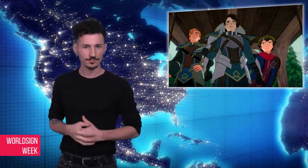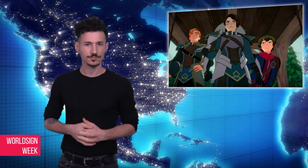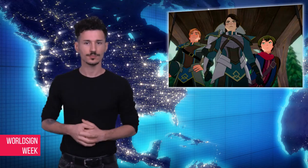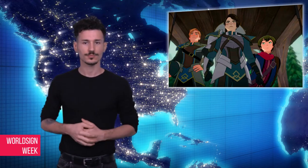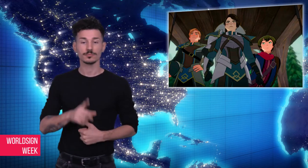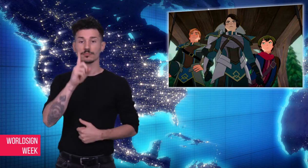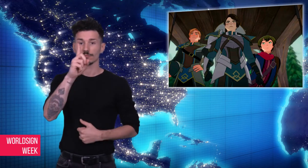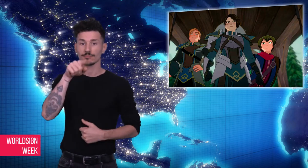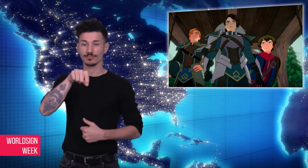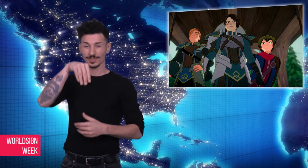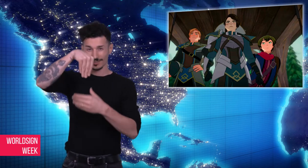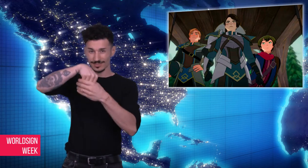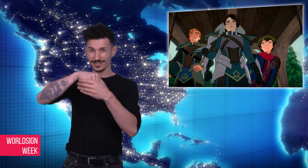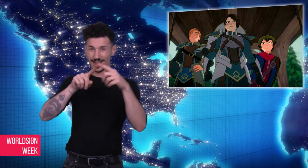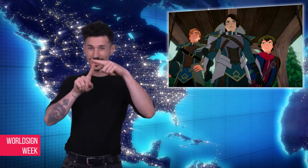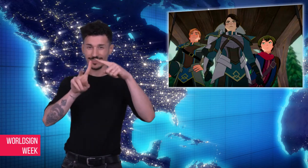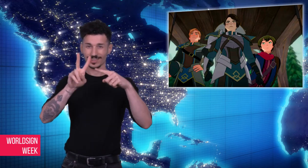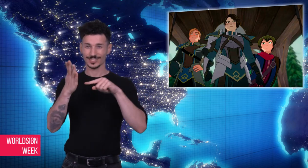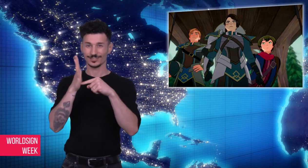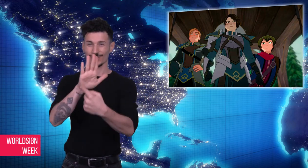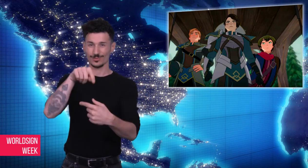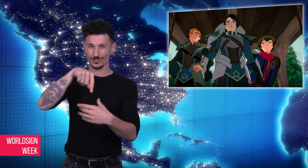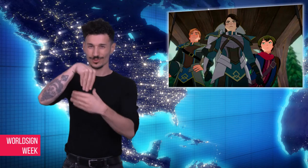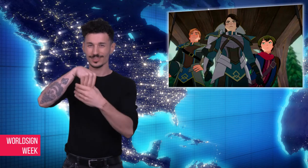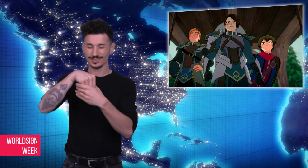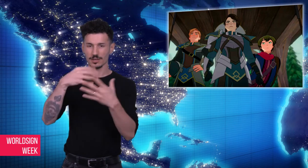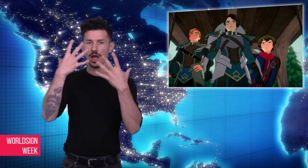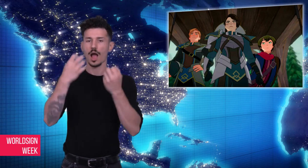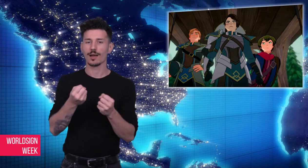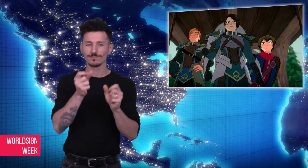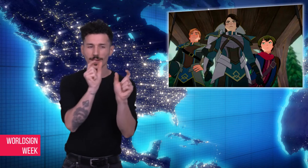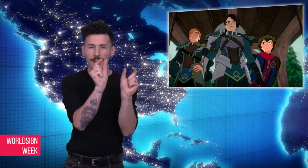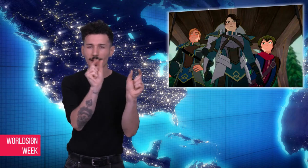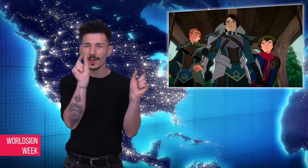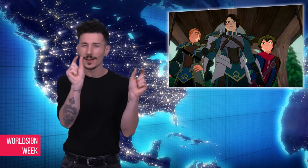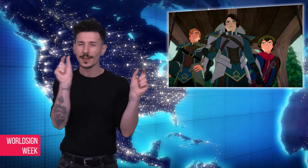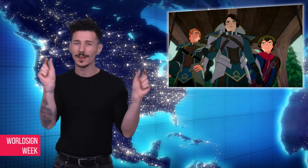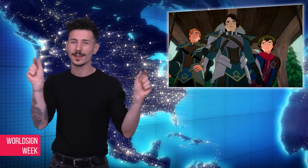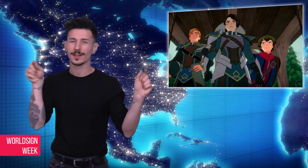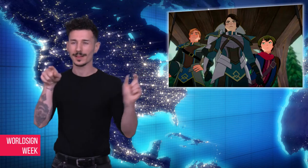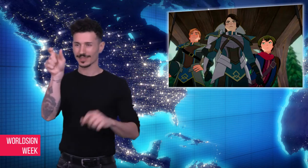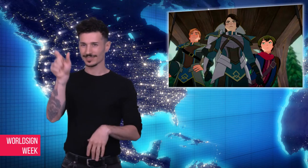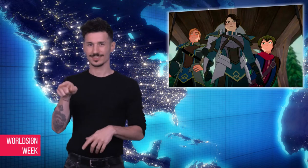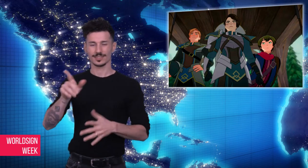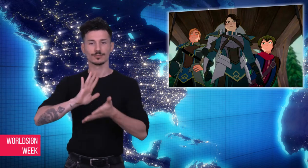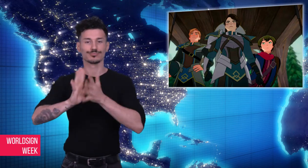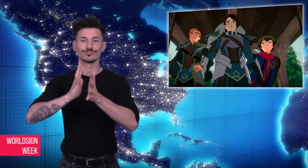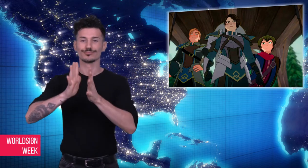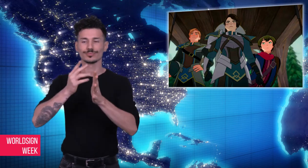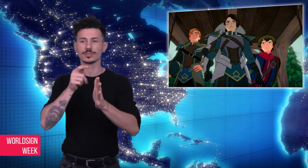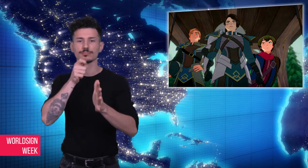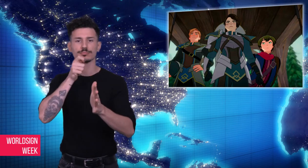interpreter who translates her signs. The show has even some